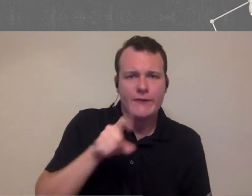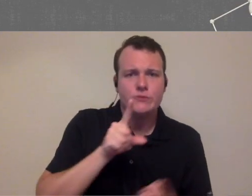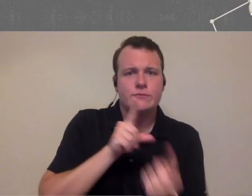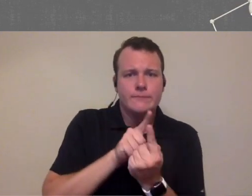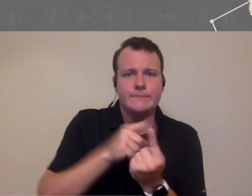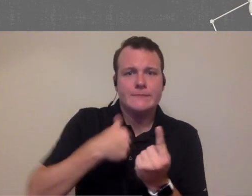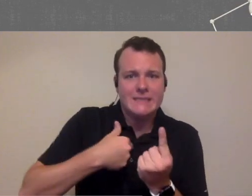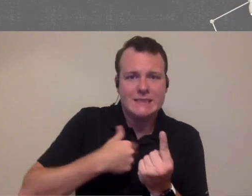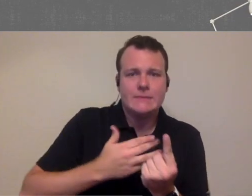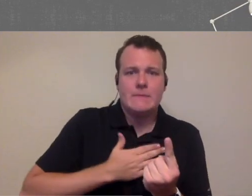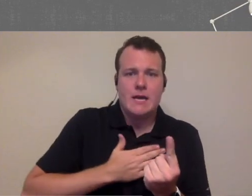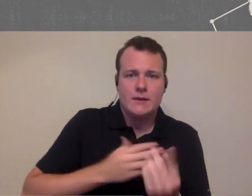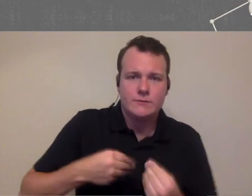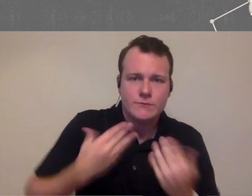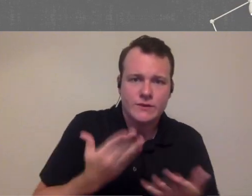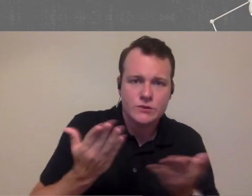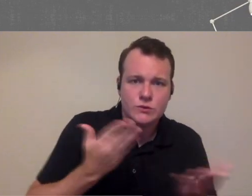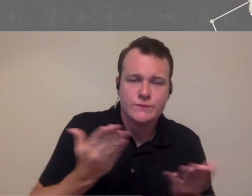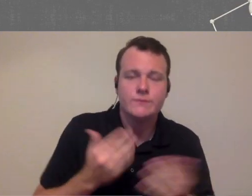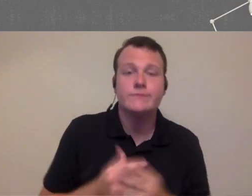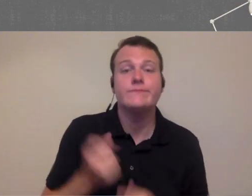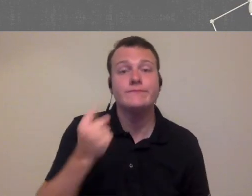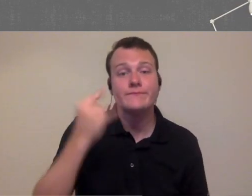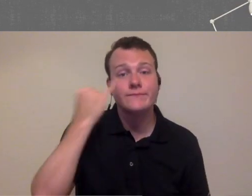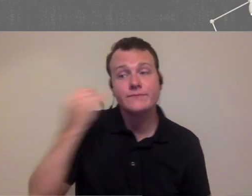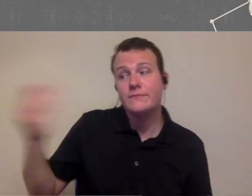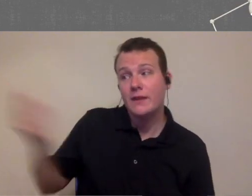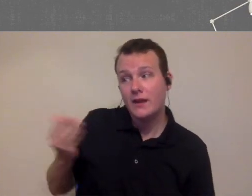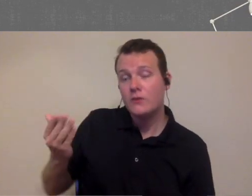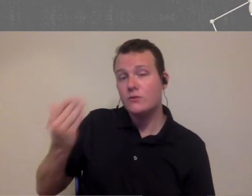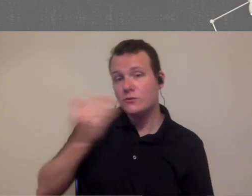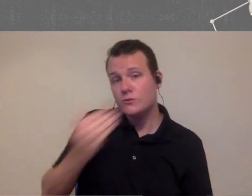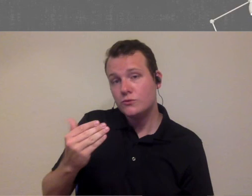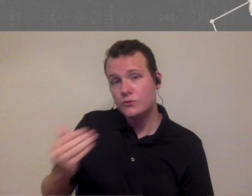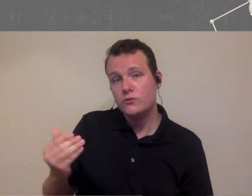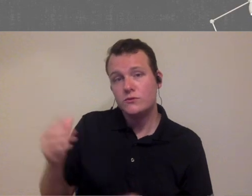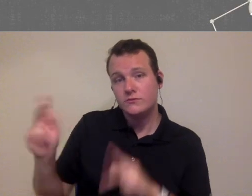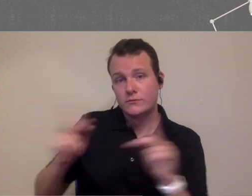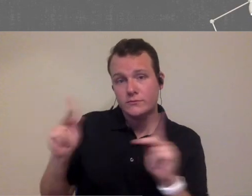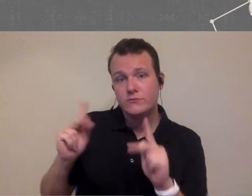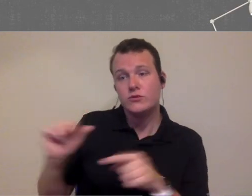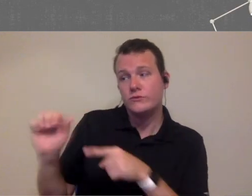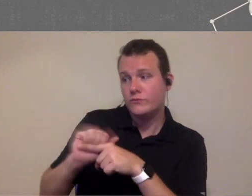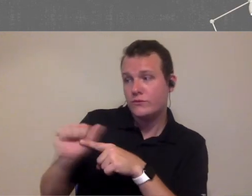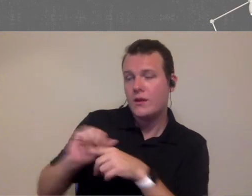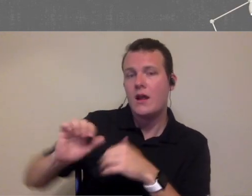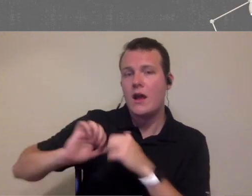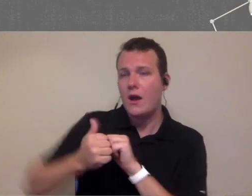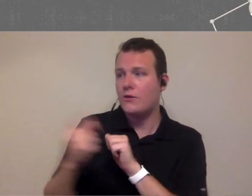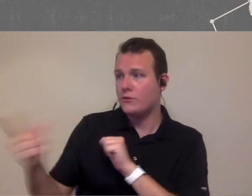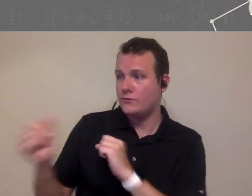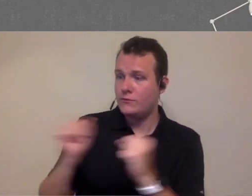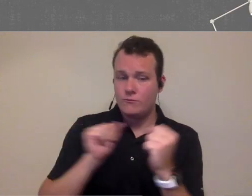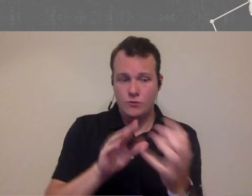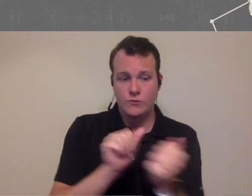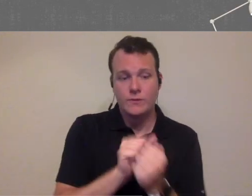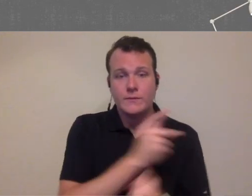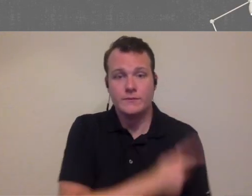no they have to see me it's about my service and what I realize if you hire good people right you train them it's about how you approach it with the